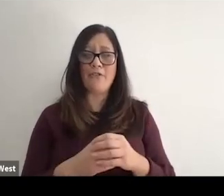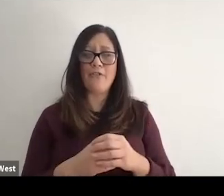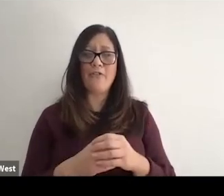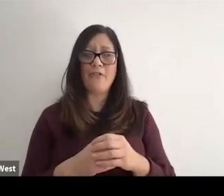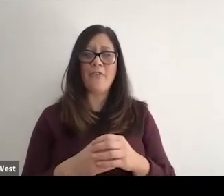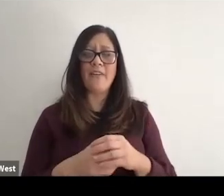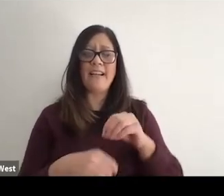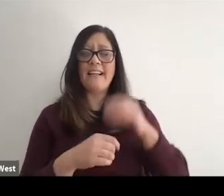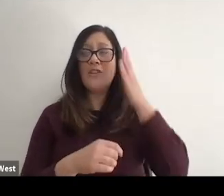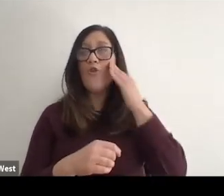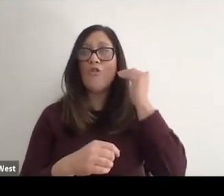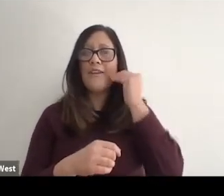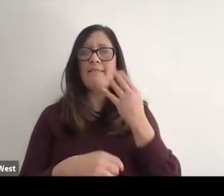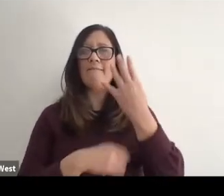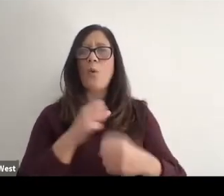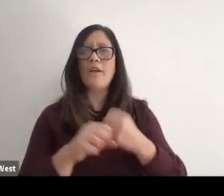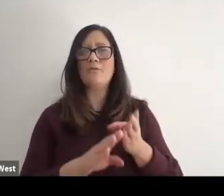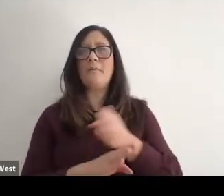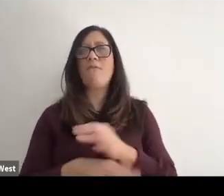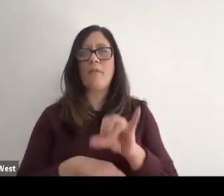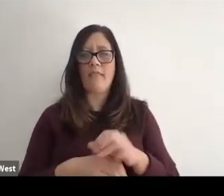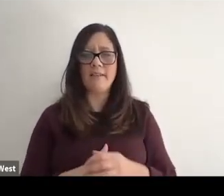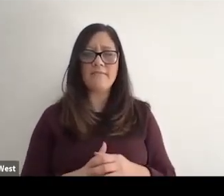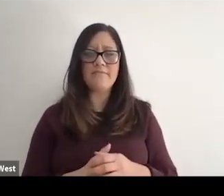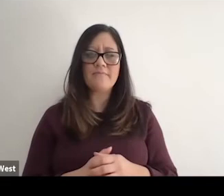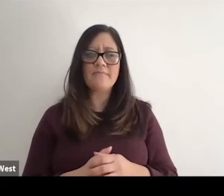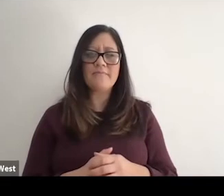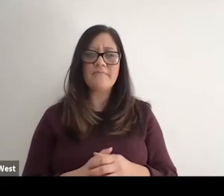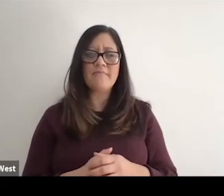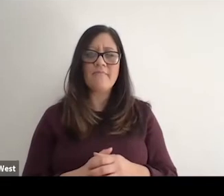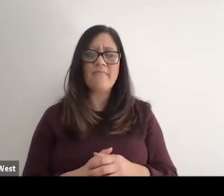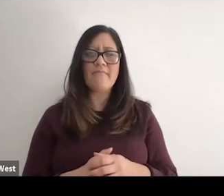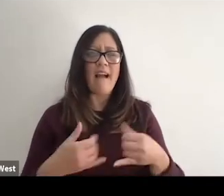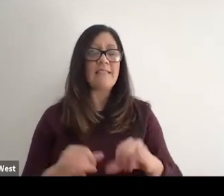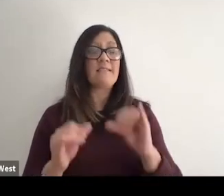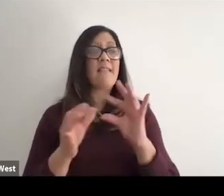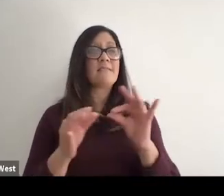player in in Seoul four years before that. And I always still say Dispite London